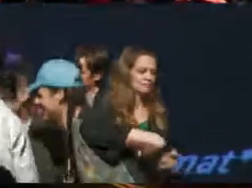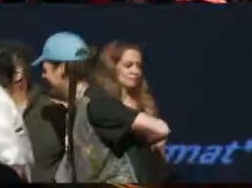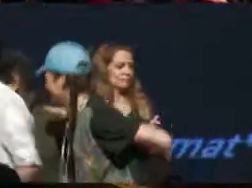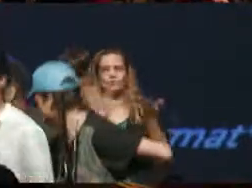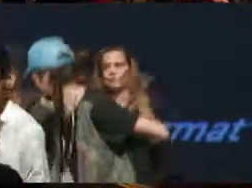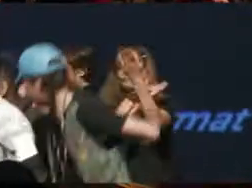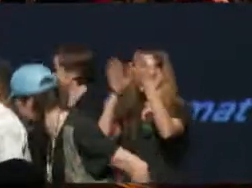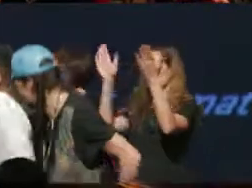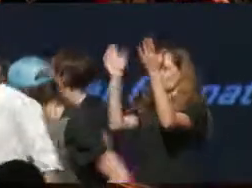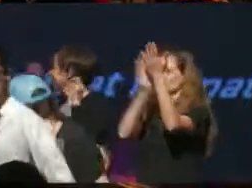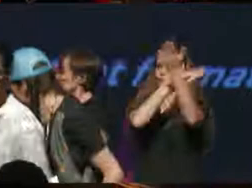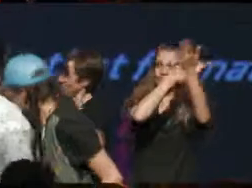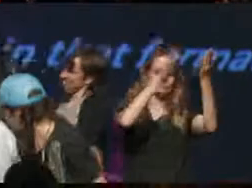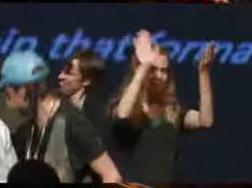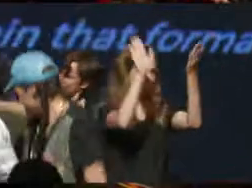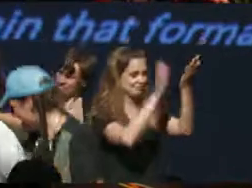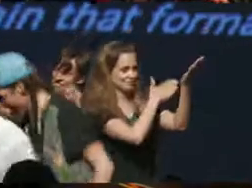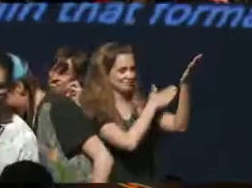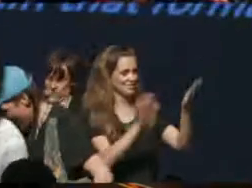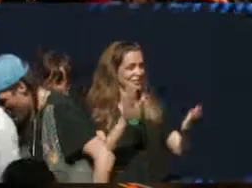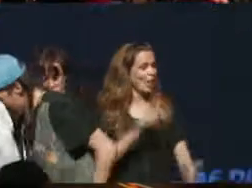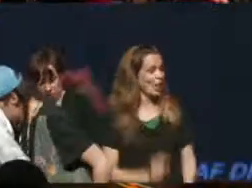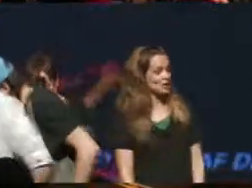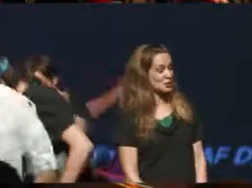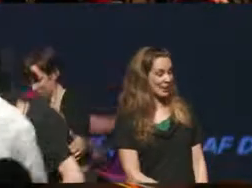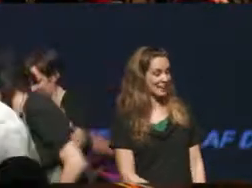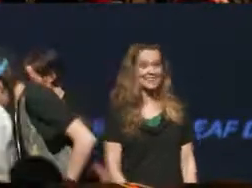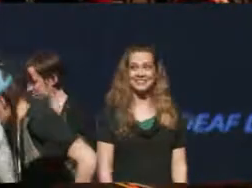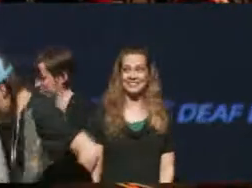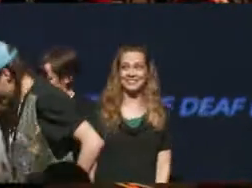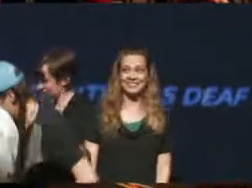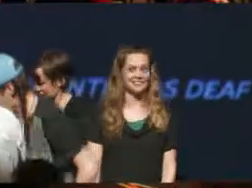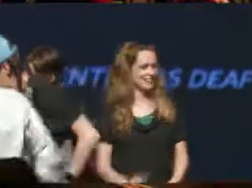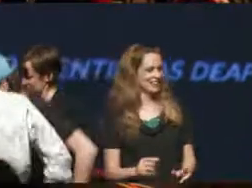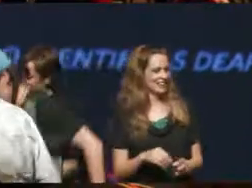In the back there are sub packs, theres bass sub packs in the back,